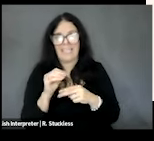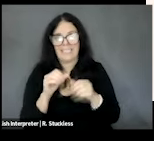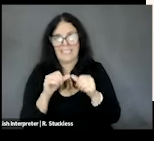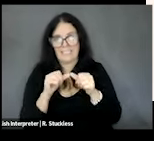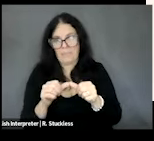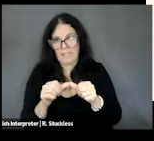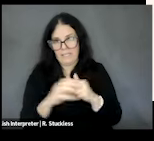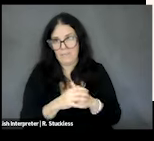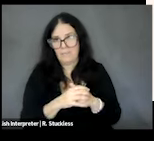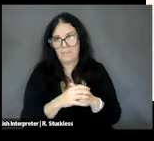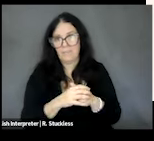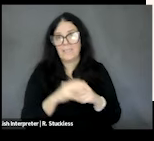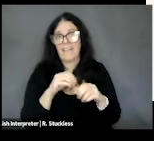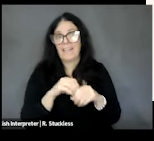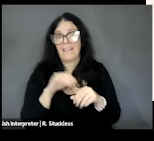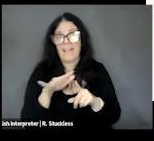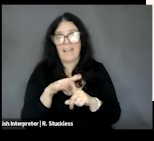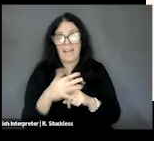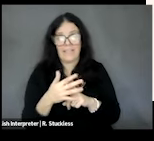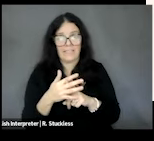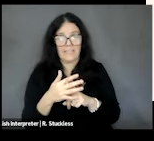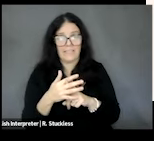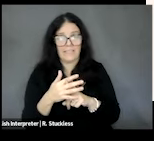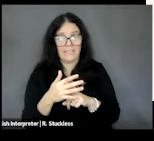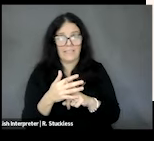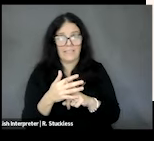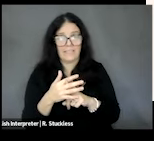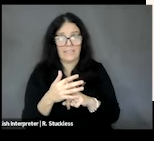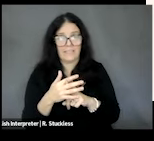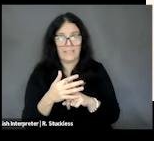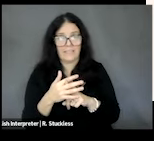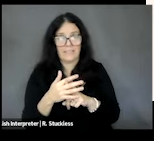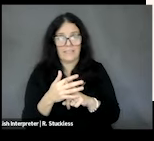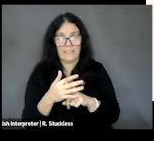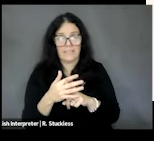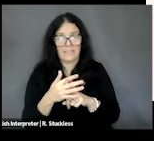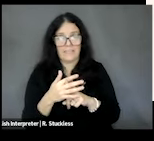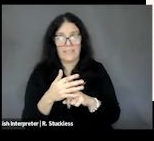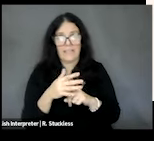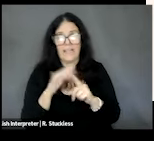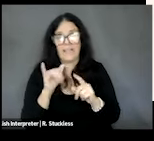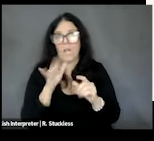In this context, availability refers to sufficient quantities of food being available